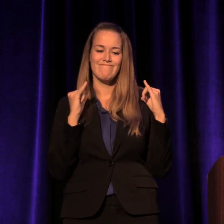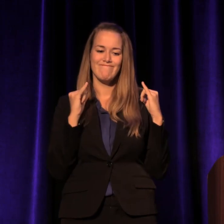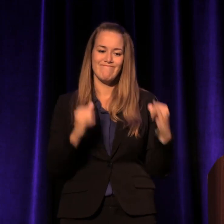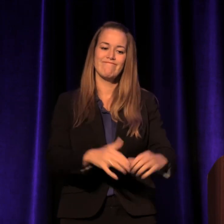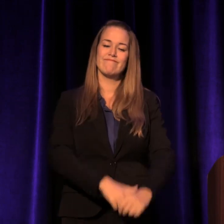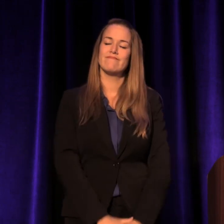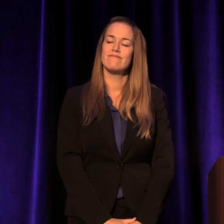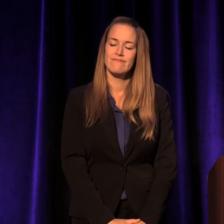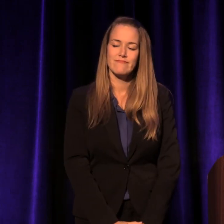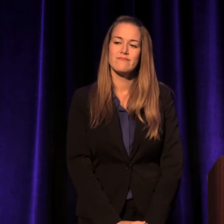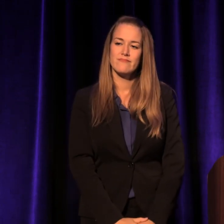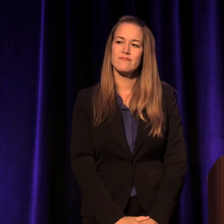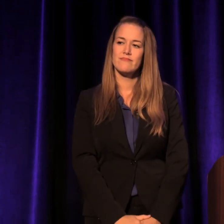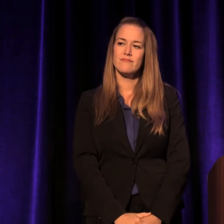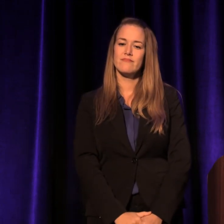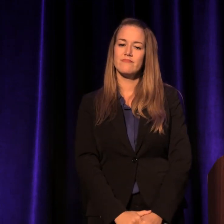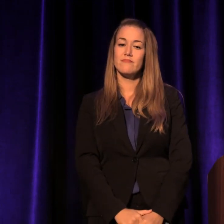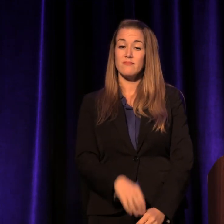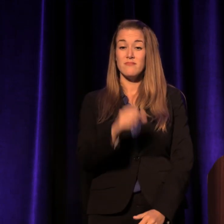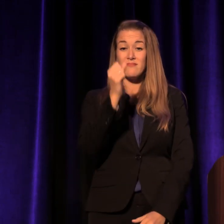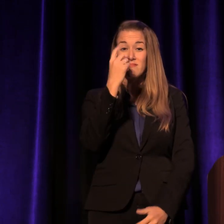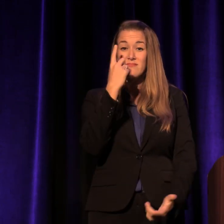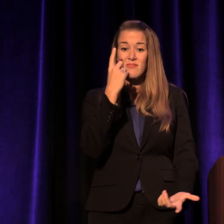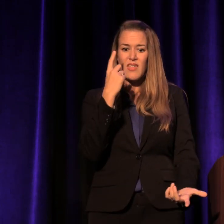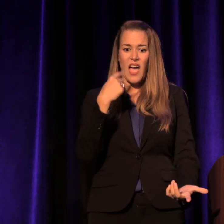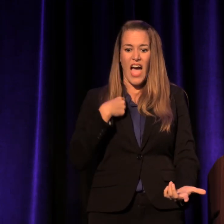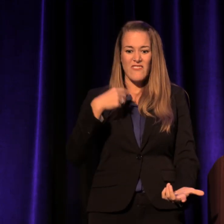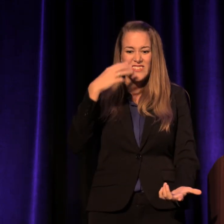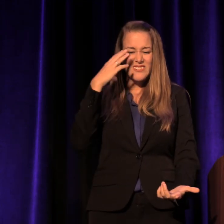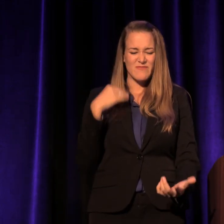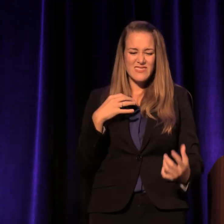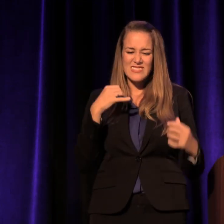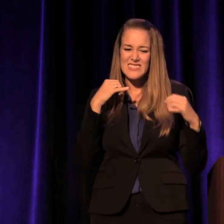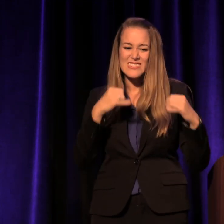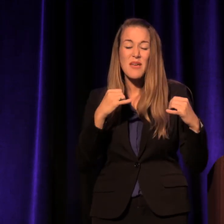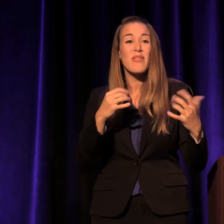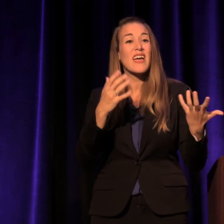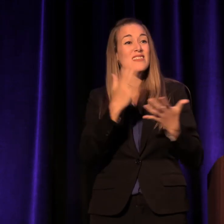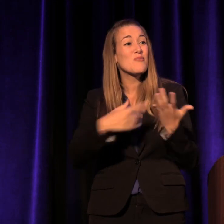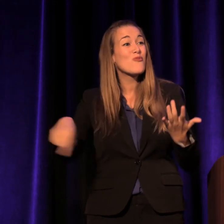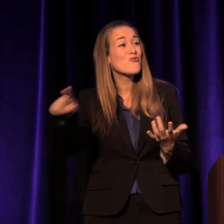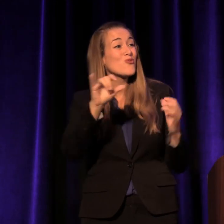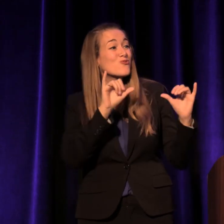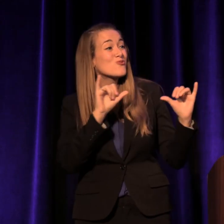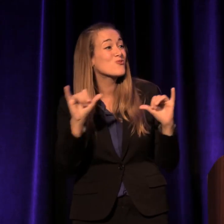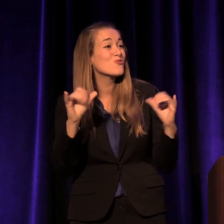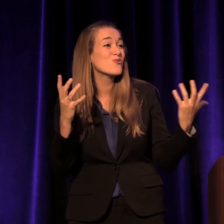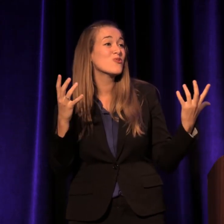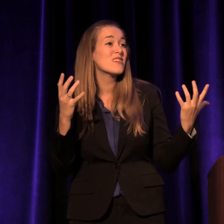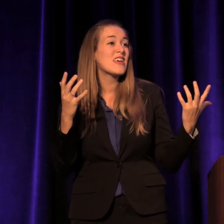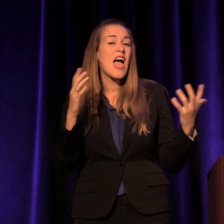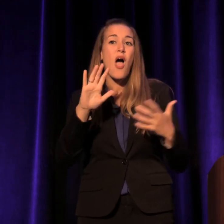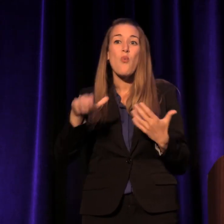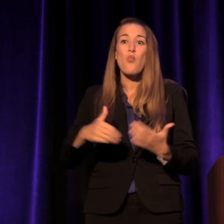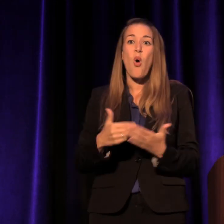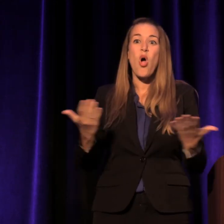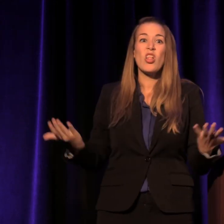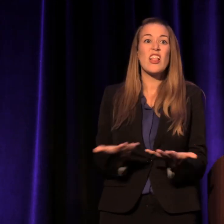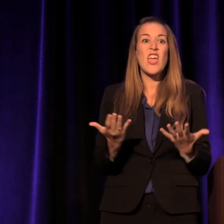Which is to say that I've been like the people I'm talking to you about, and some of you are too. And we'll all standing in rooms next to one another